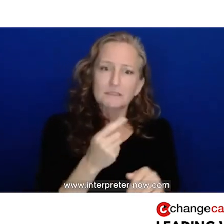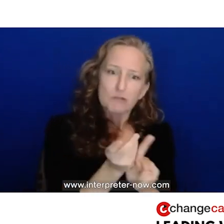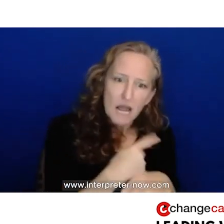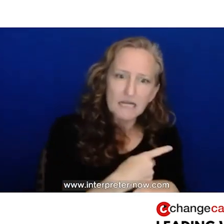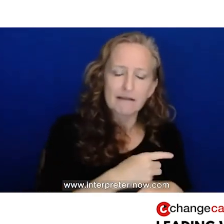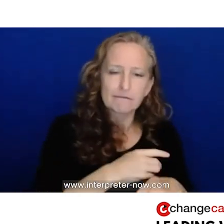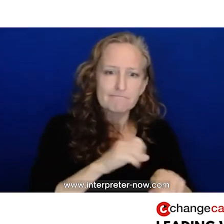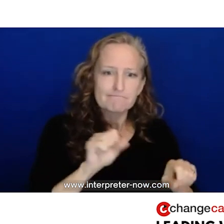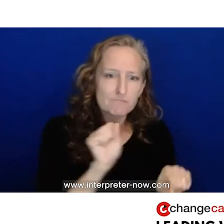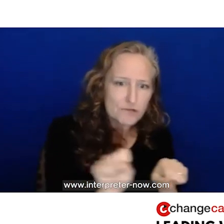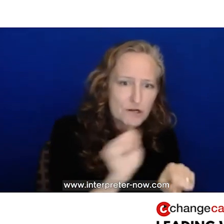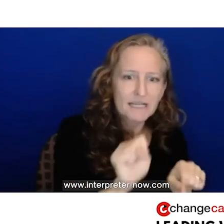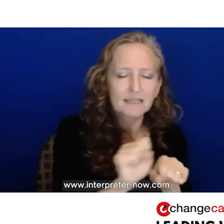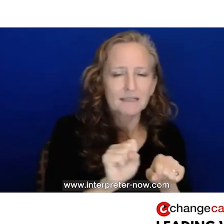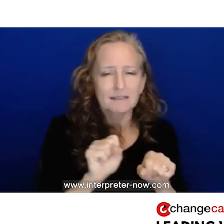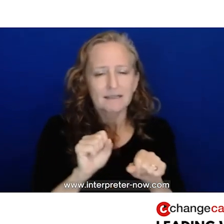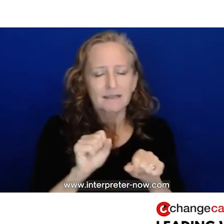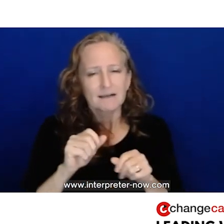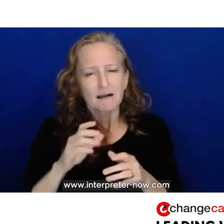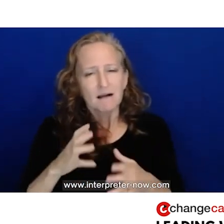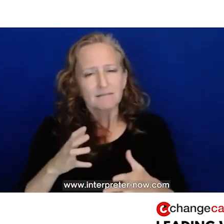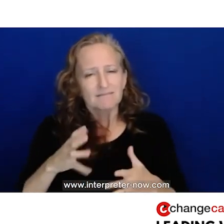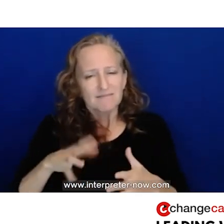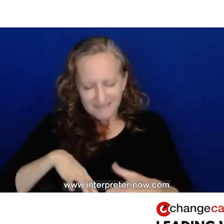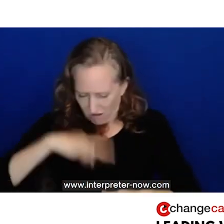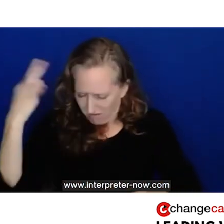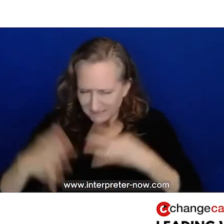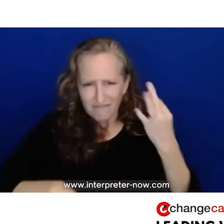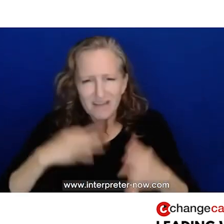that we can do right now. I'm not just being productive, but cultivating a sense of wellbeing